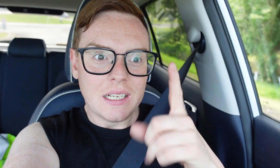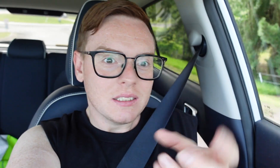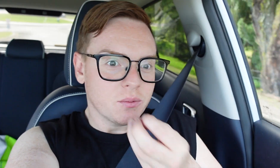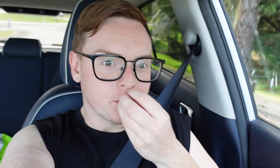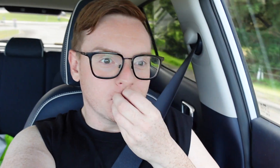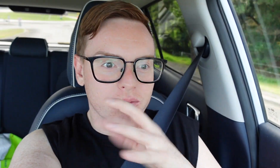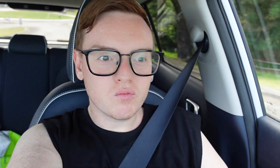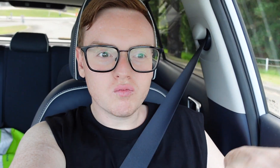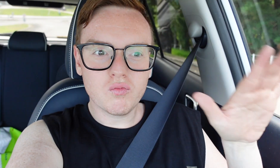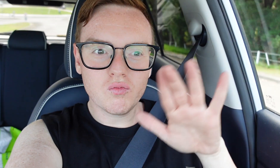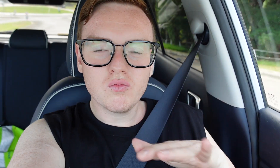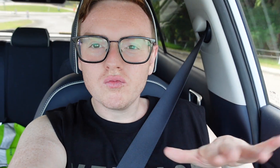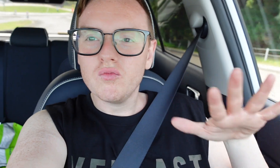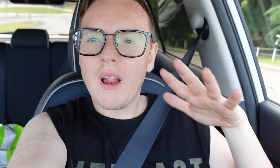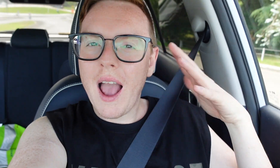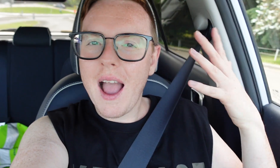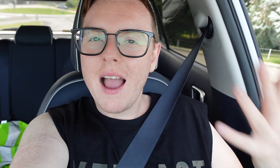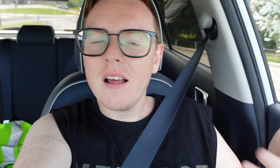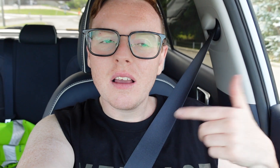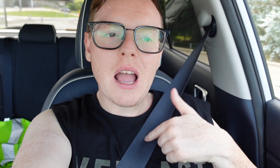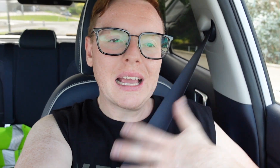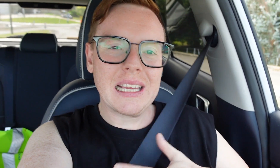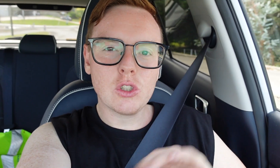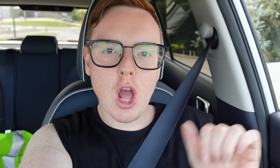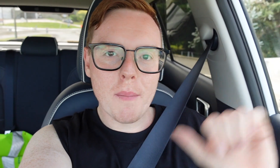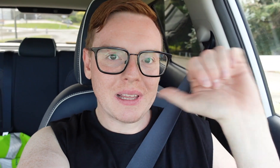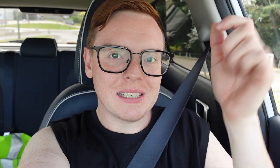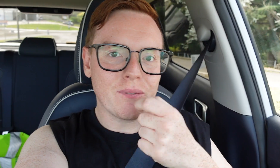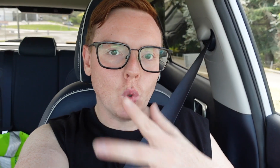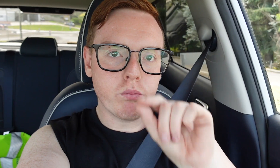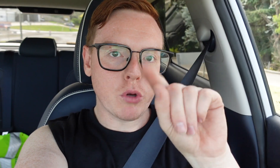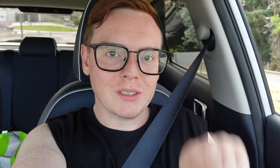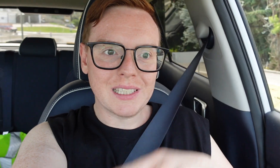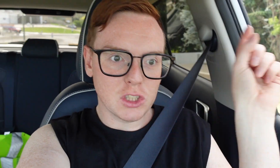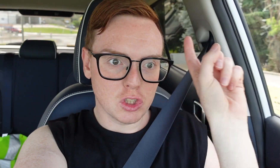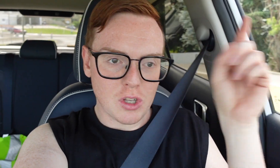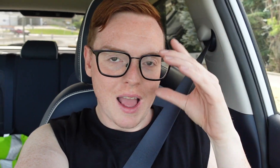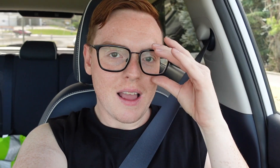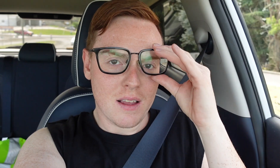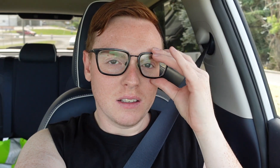And foods. I need to complete few of projects today.